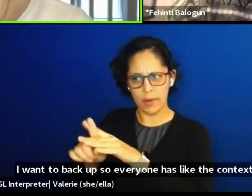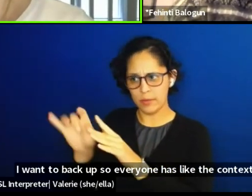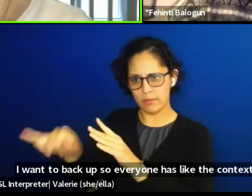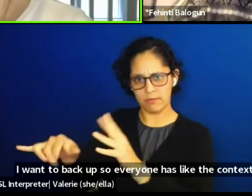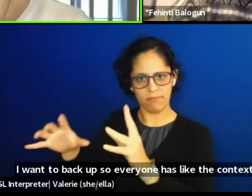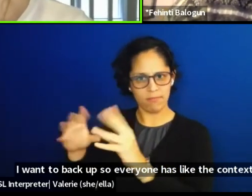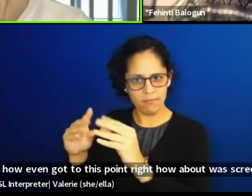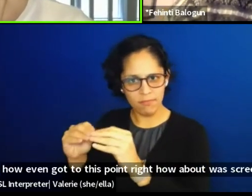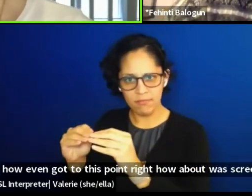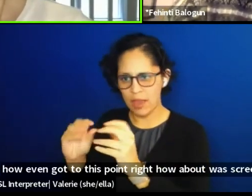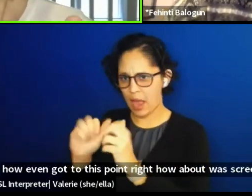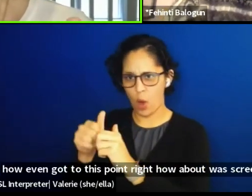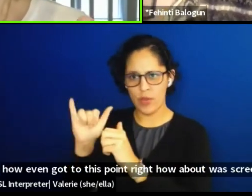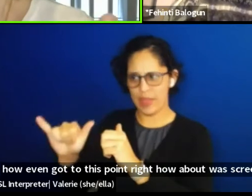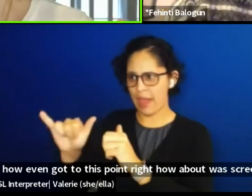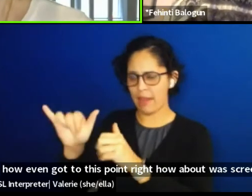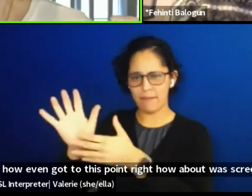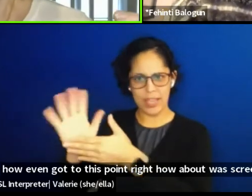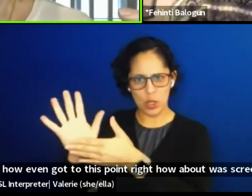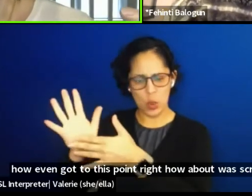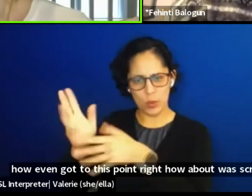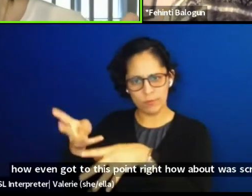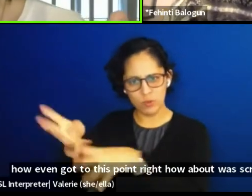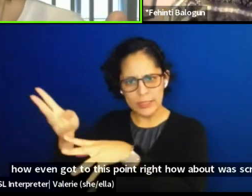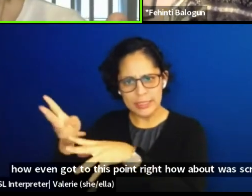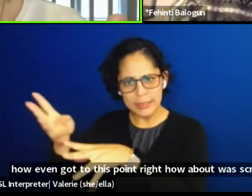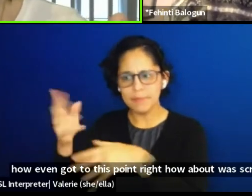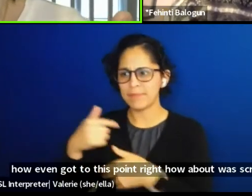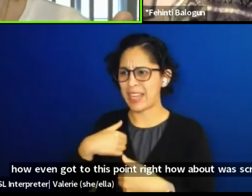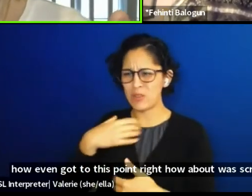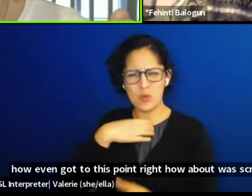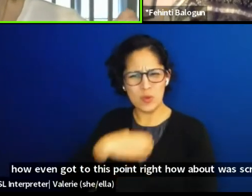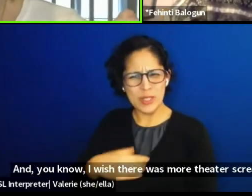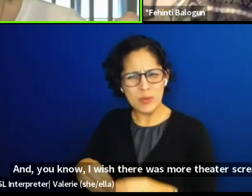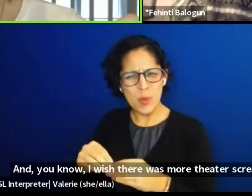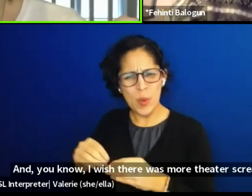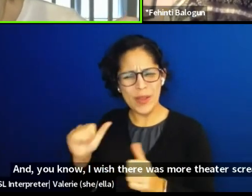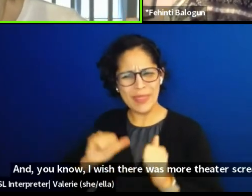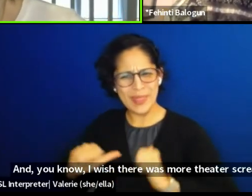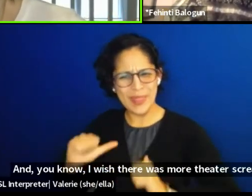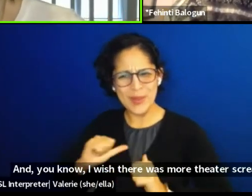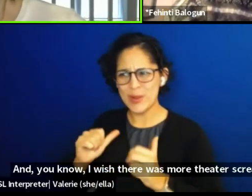and I wish there was more theater screamed there, but I'm glad it was more piece that was,